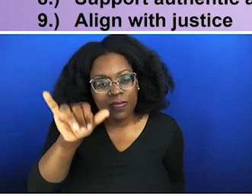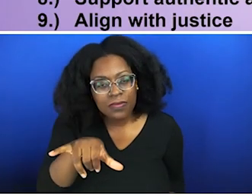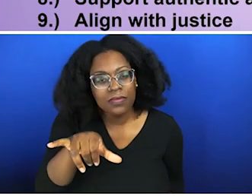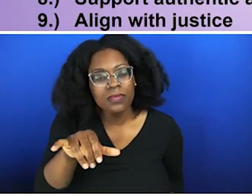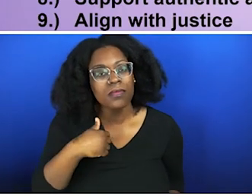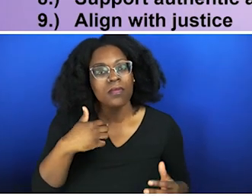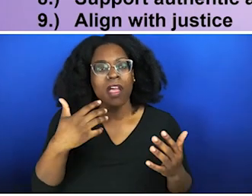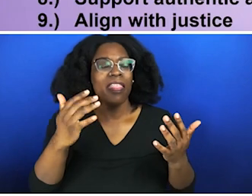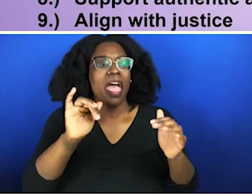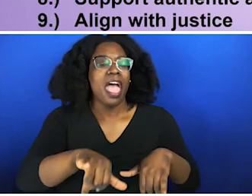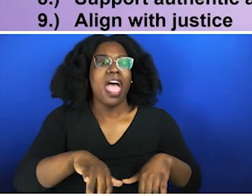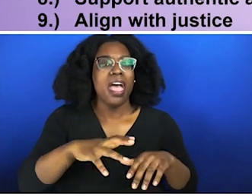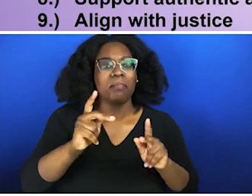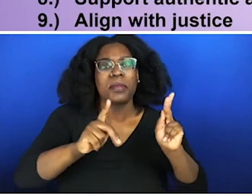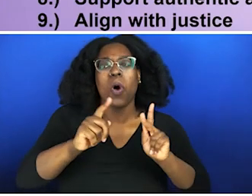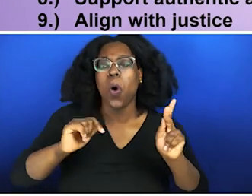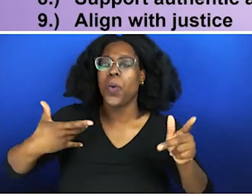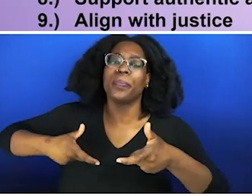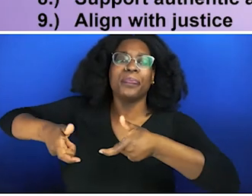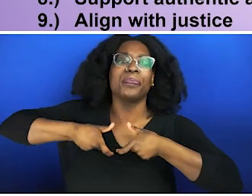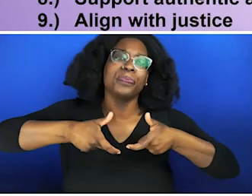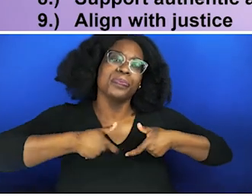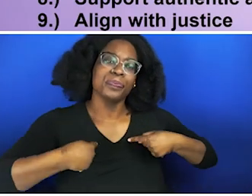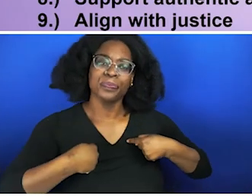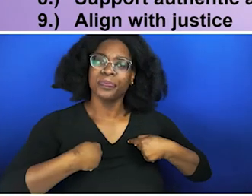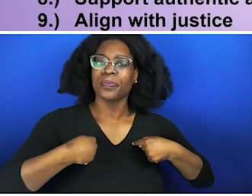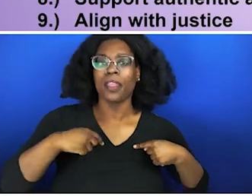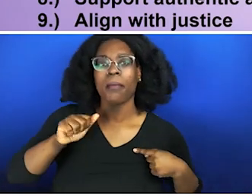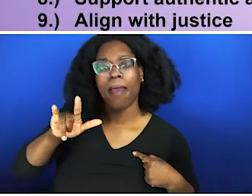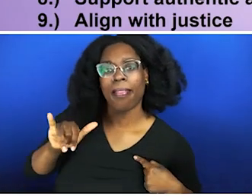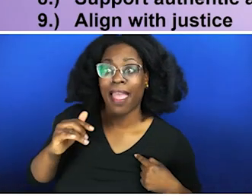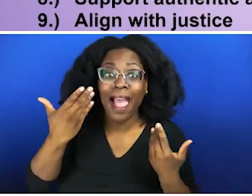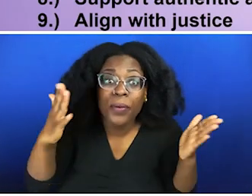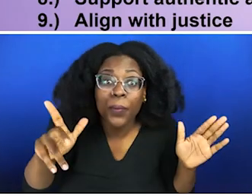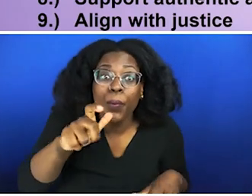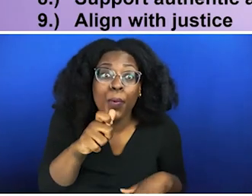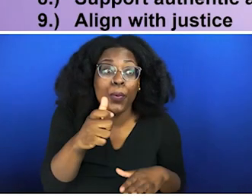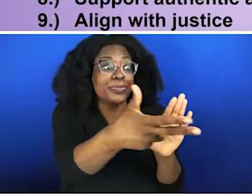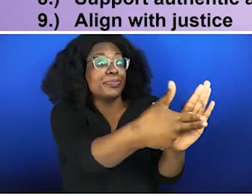all these ally cookies and badges that are getting passed out, I don't know who's passing these out. But a lot of people really do not understand racism, and they're causing more